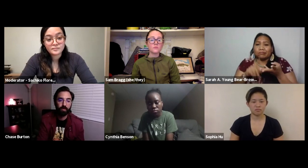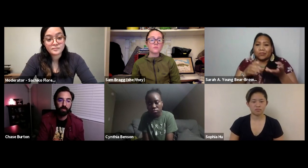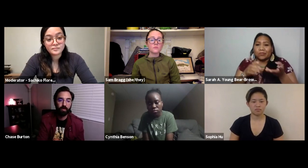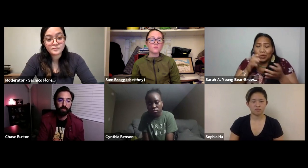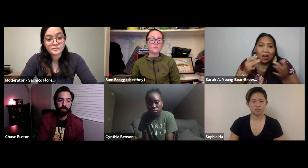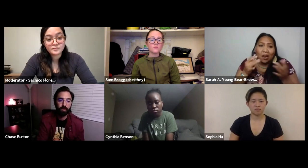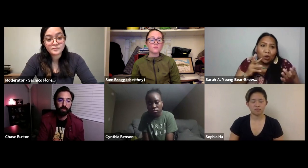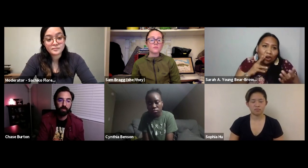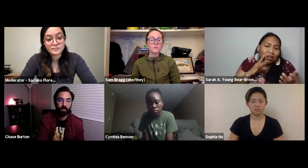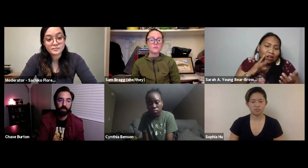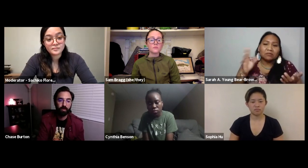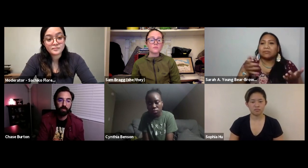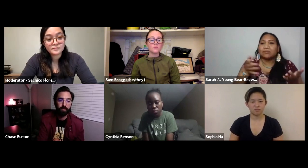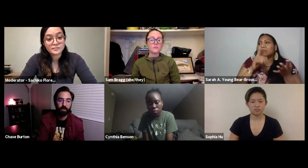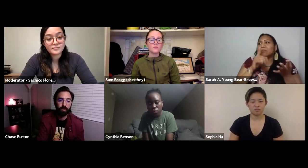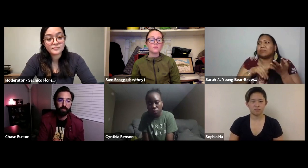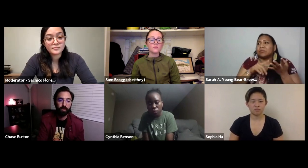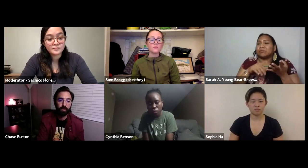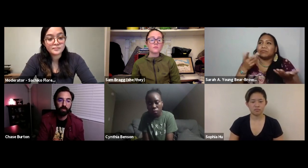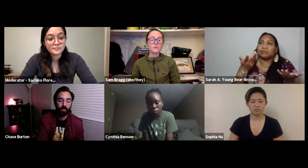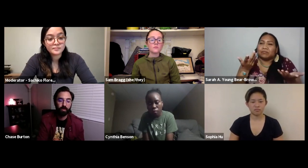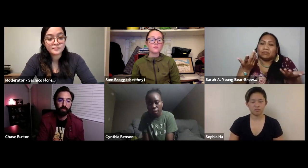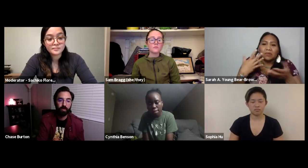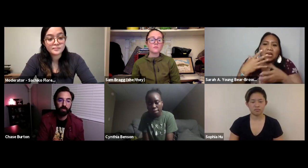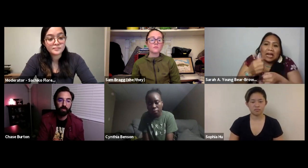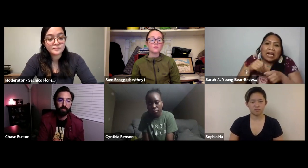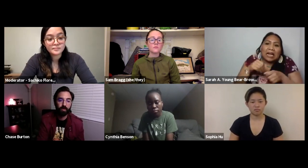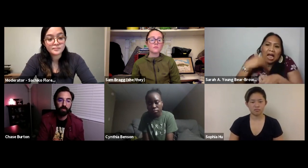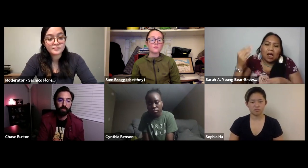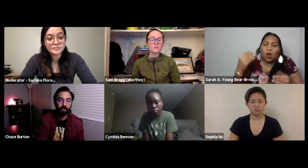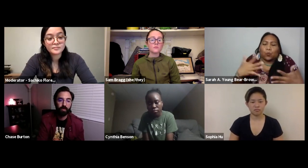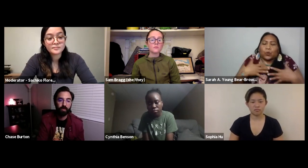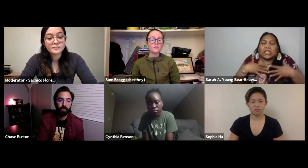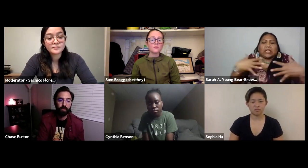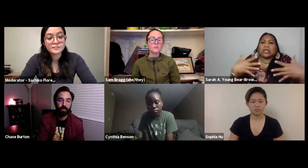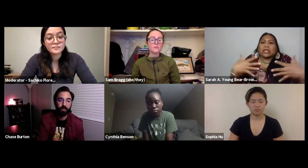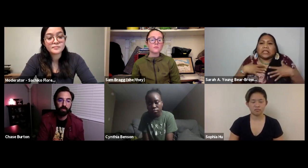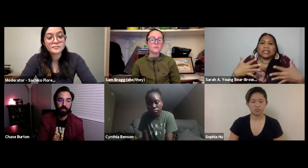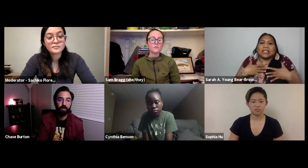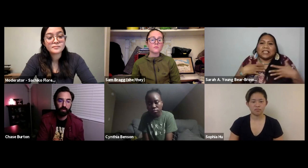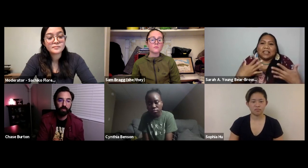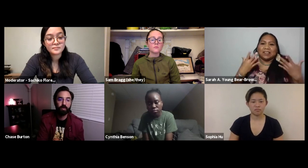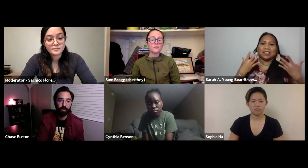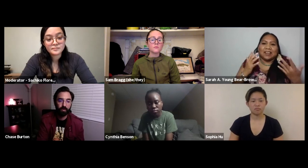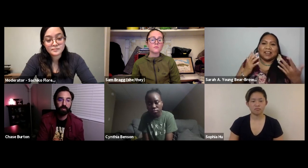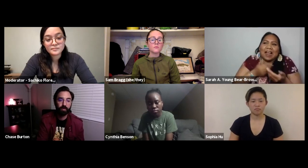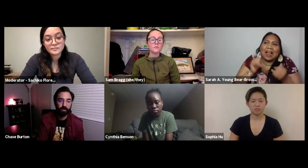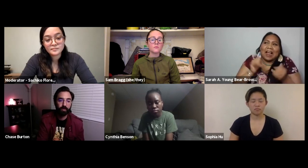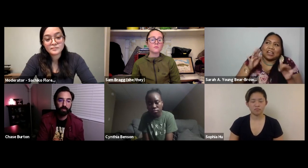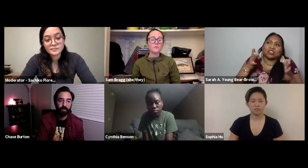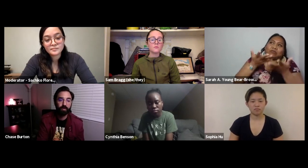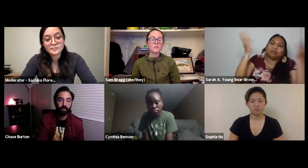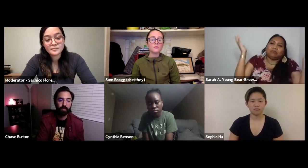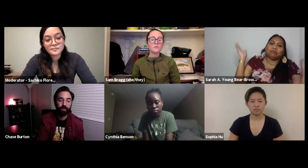garden, as well as protecting the water. Getting outside and just breathing the fresh